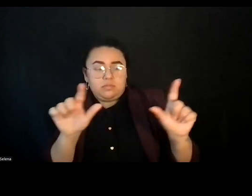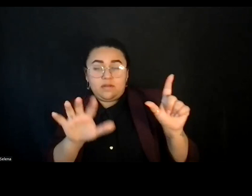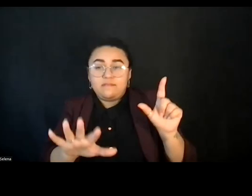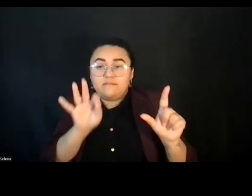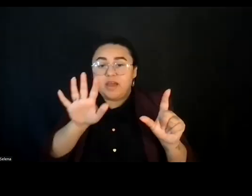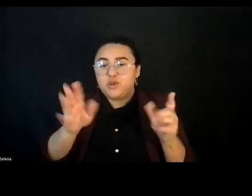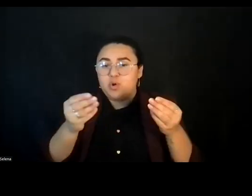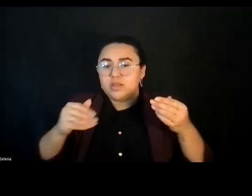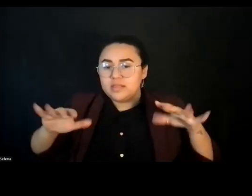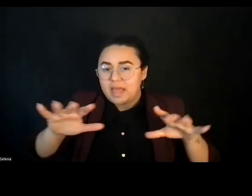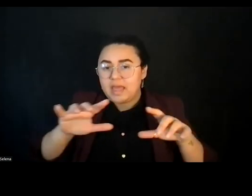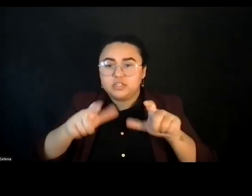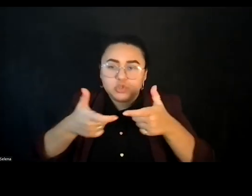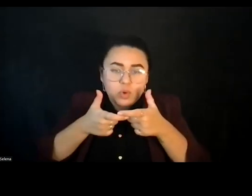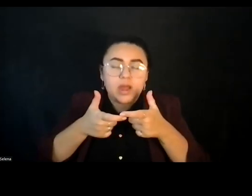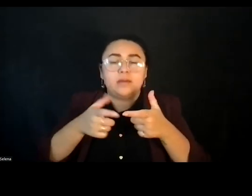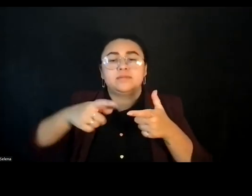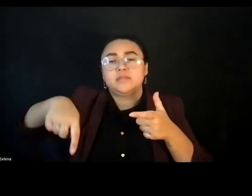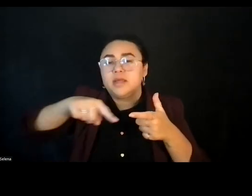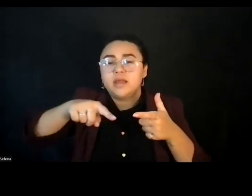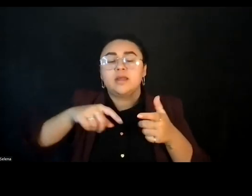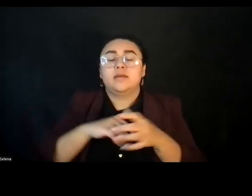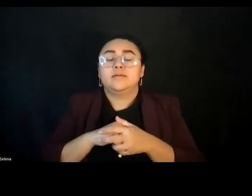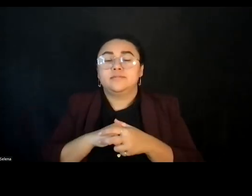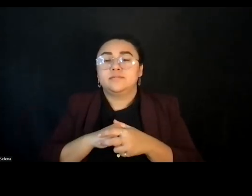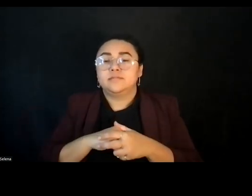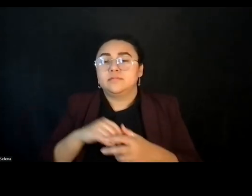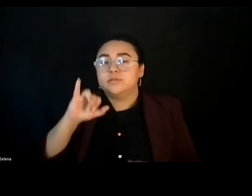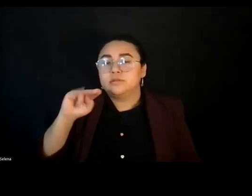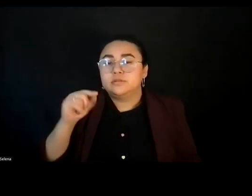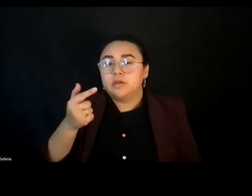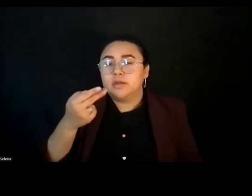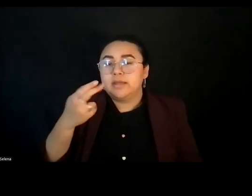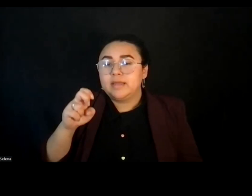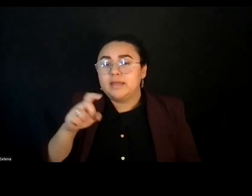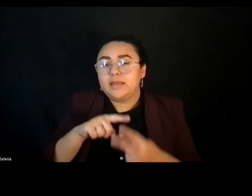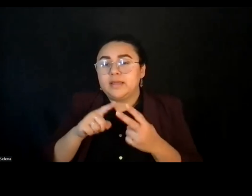And I would love for Jung Hee and Manuel and Ashley to also name that in the chat, so we